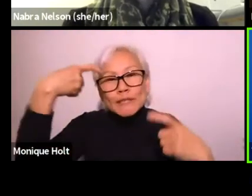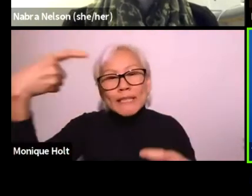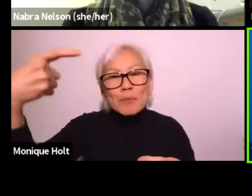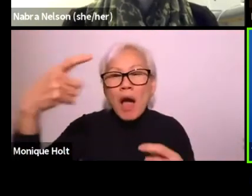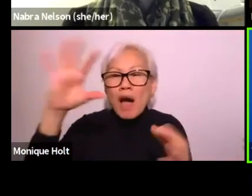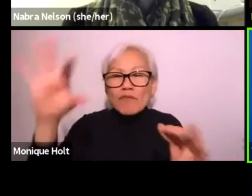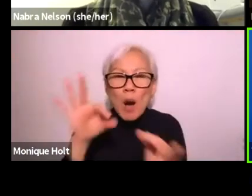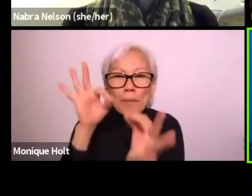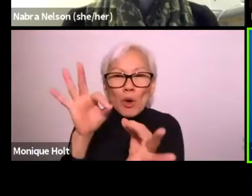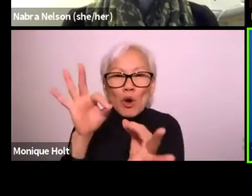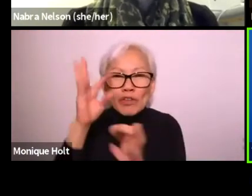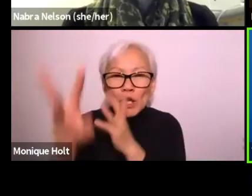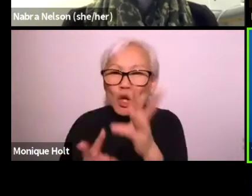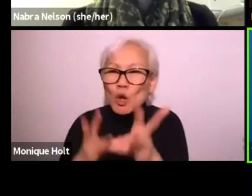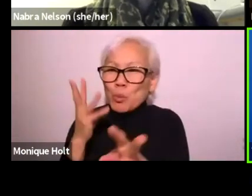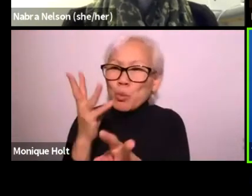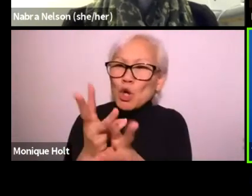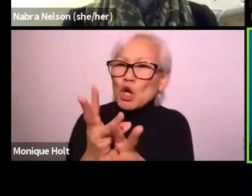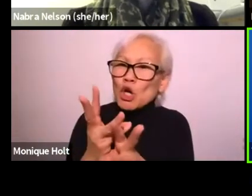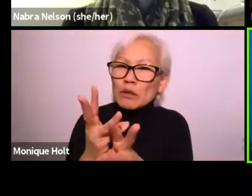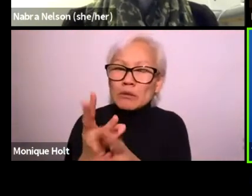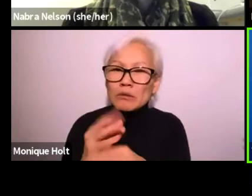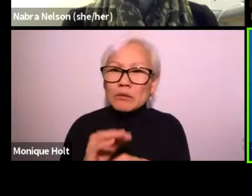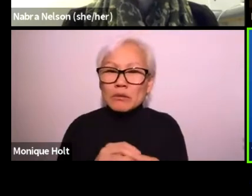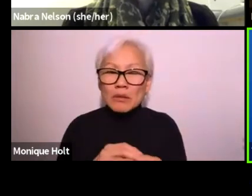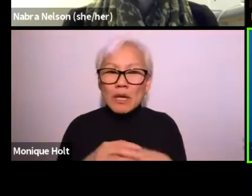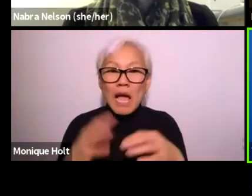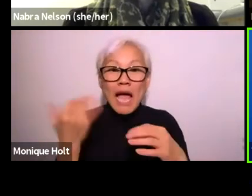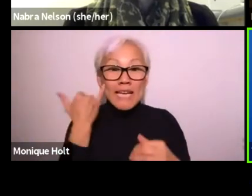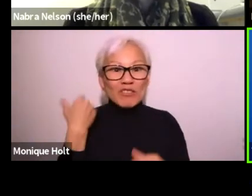Okay, so now if we're dreaming about a perfect world,